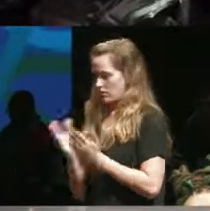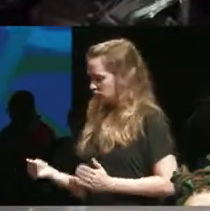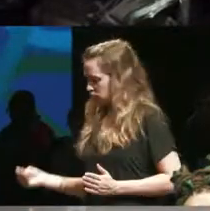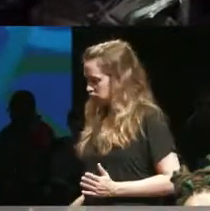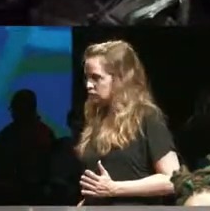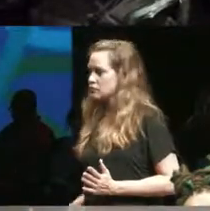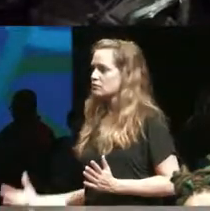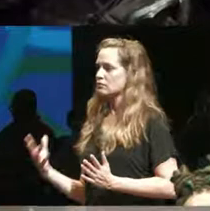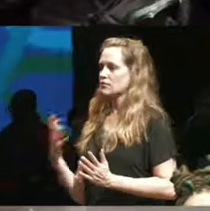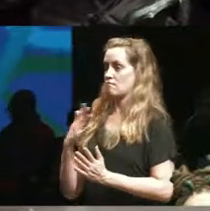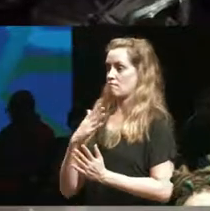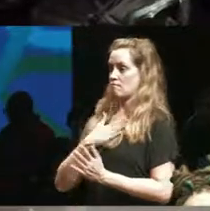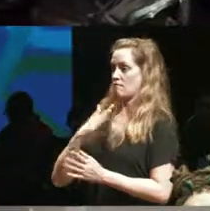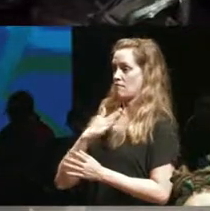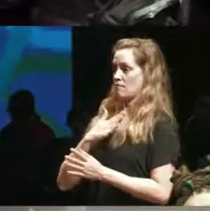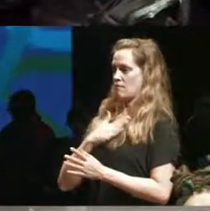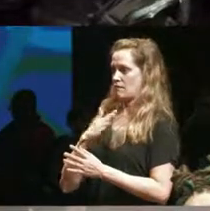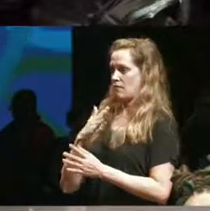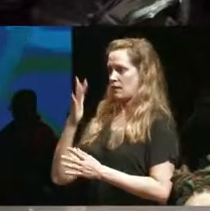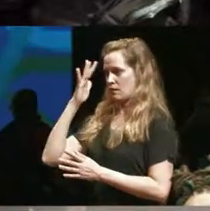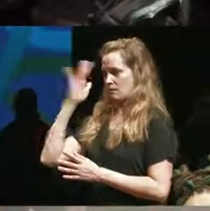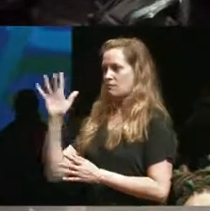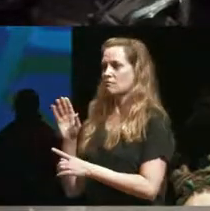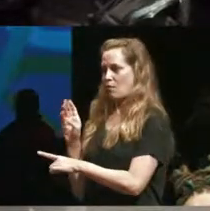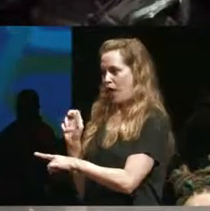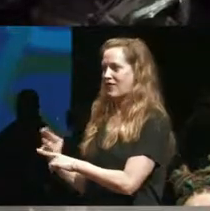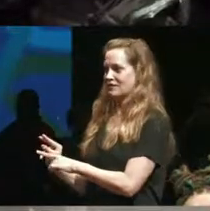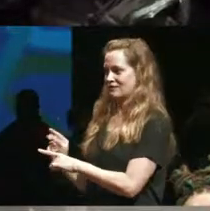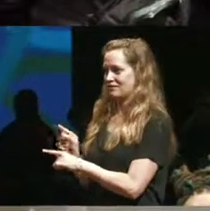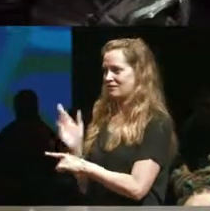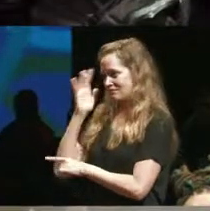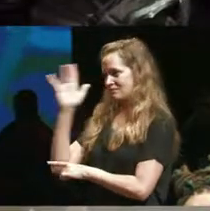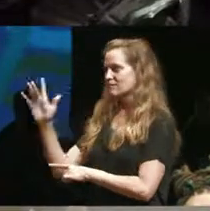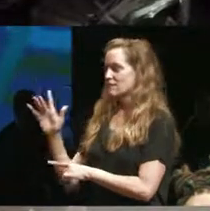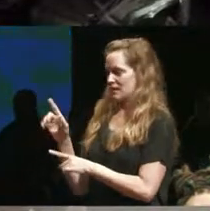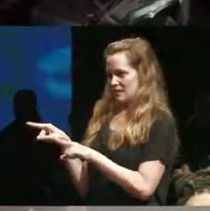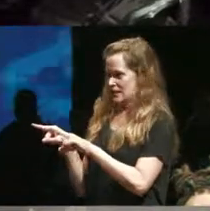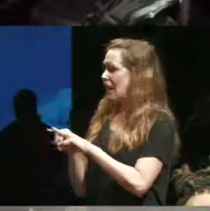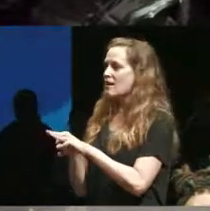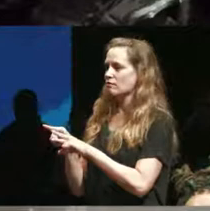Brian Salomon because he has the same amniotic banding when he sees missing a